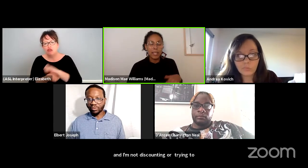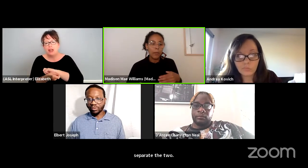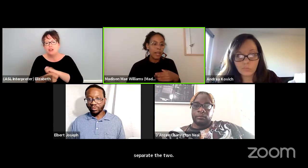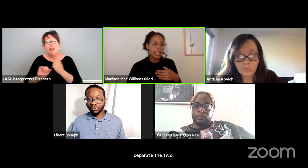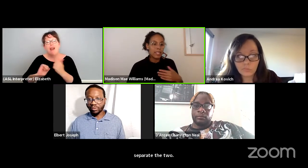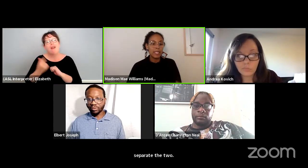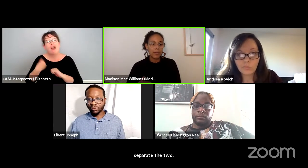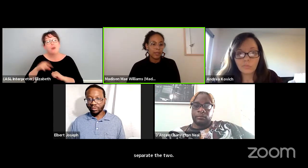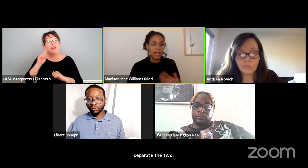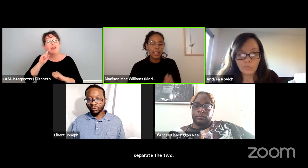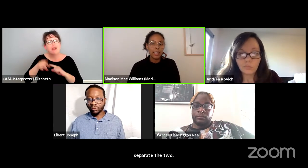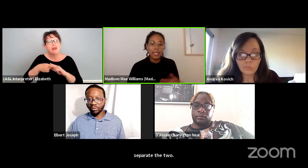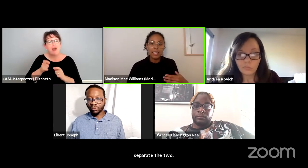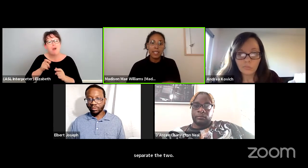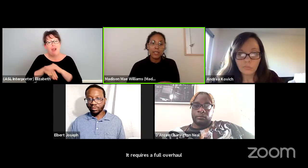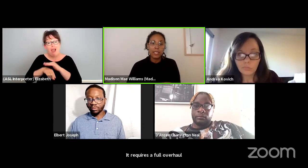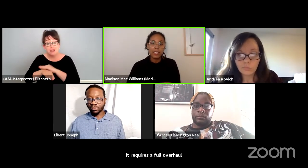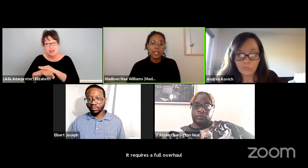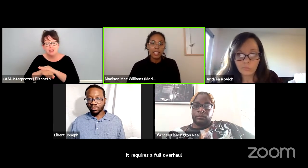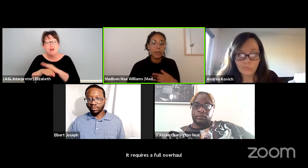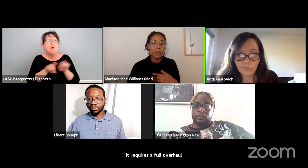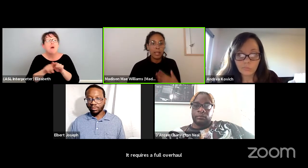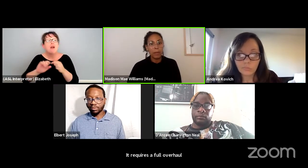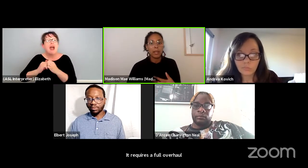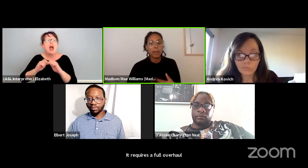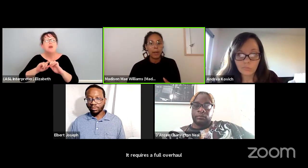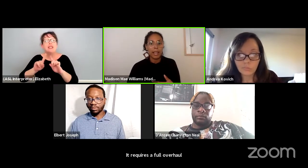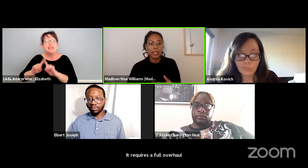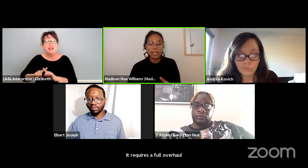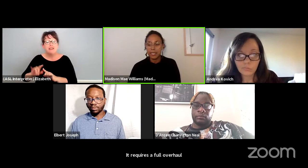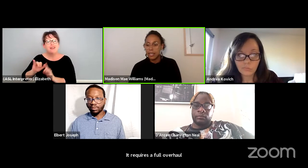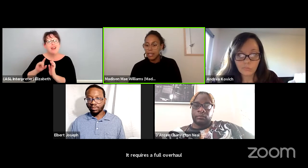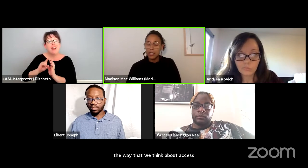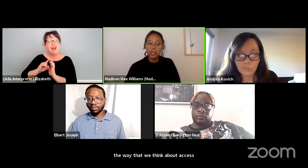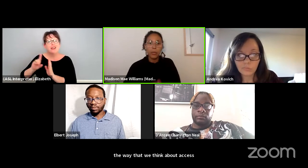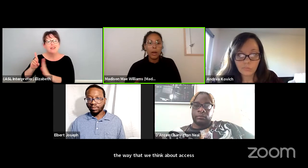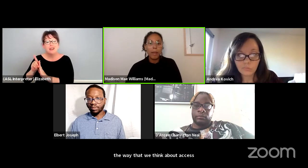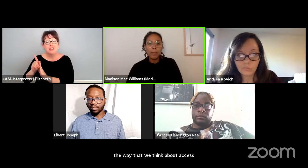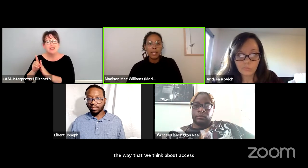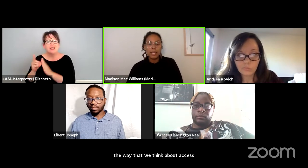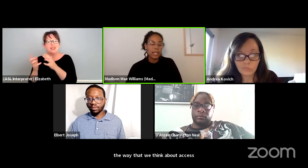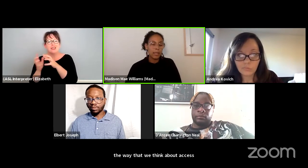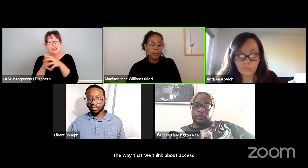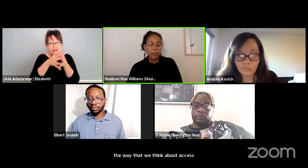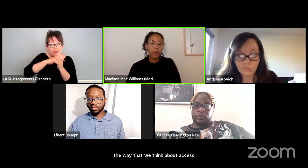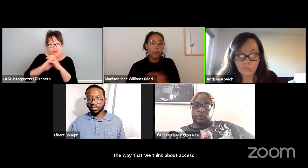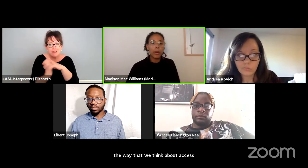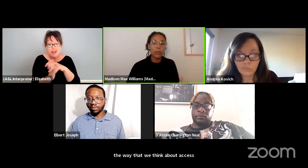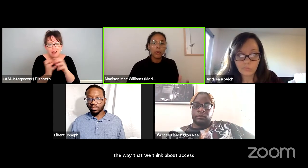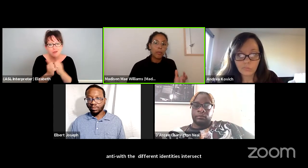and the ways that different identities intersect and the way that we think about access. So what might be accessible for one group